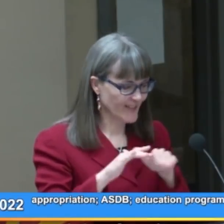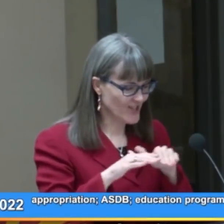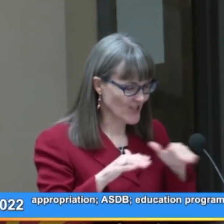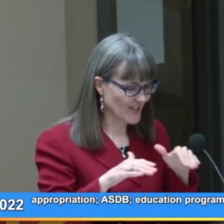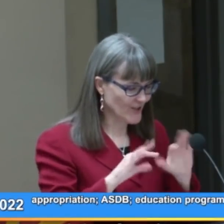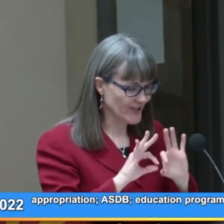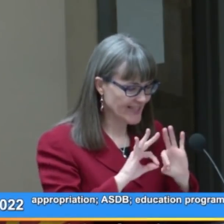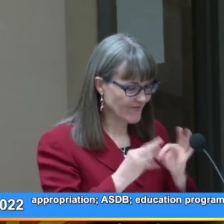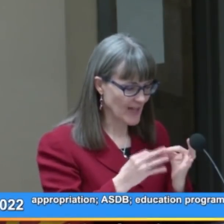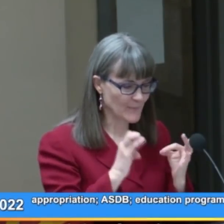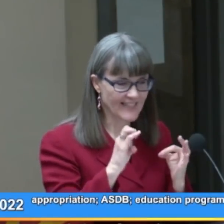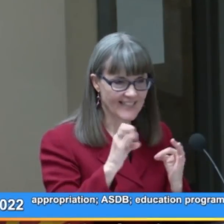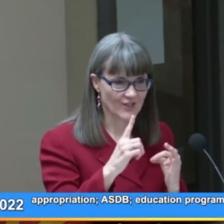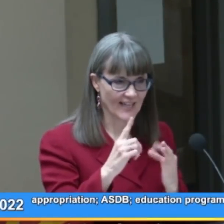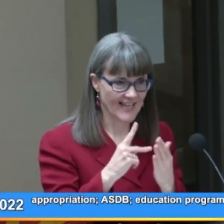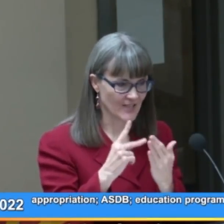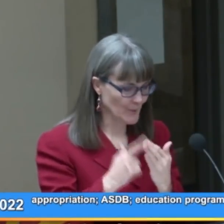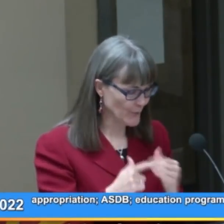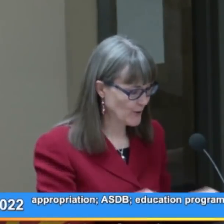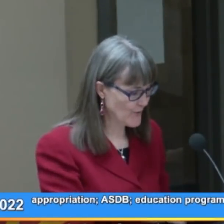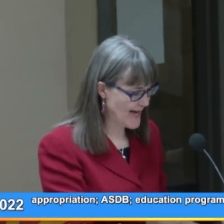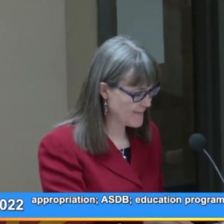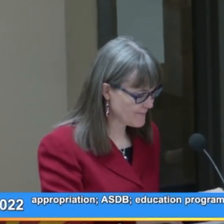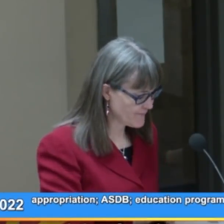Early Childhood, Family Education program.